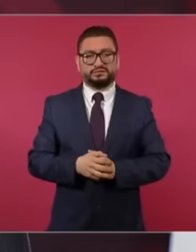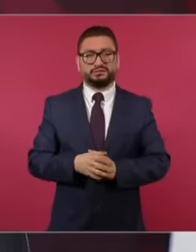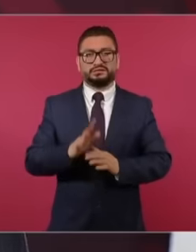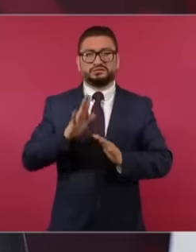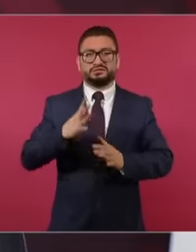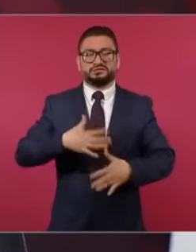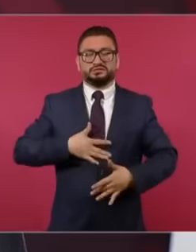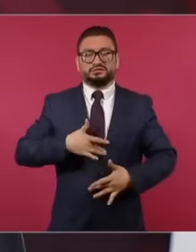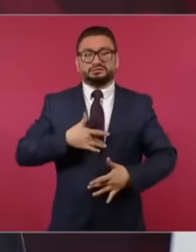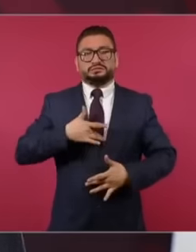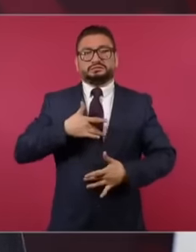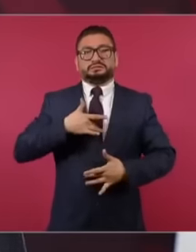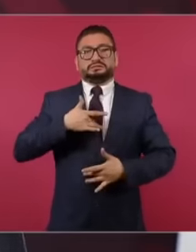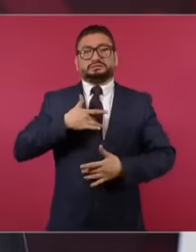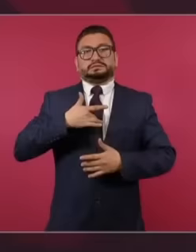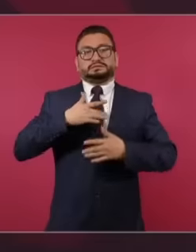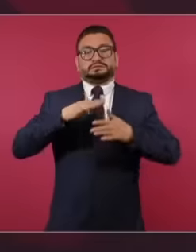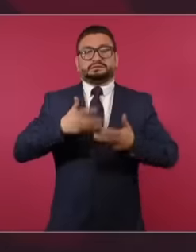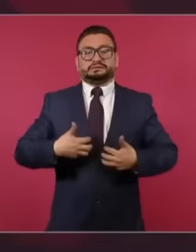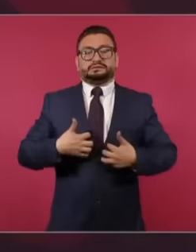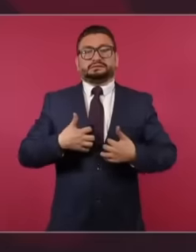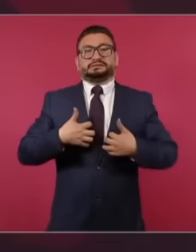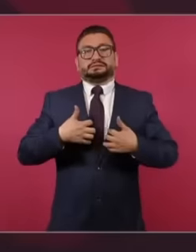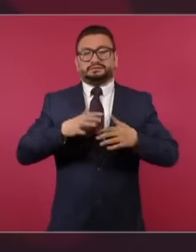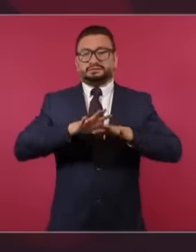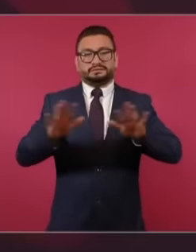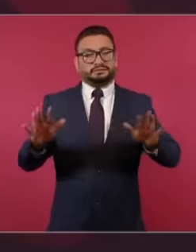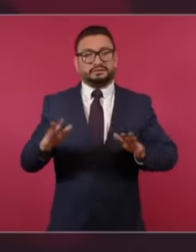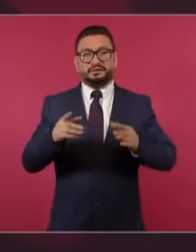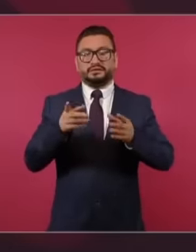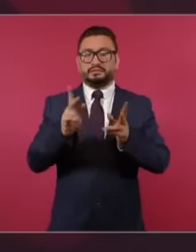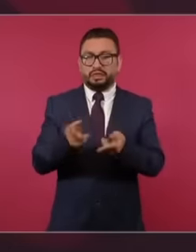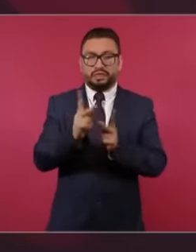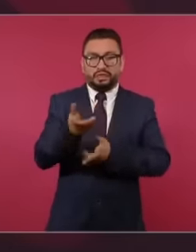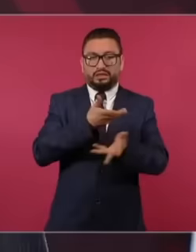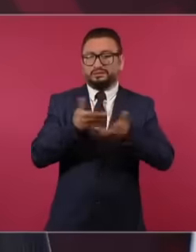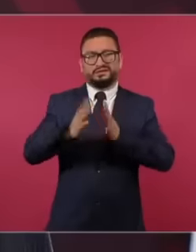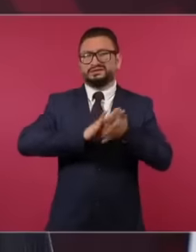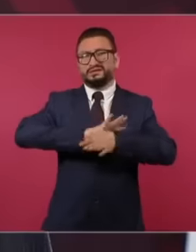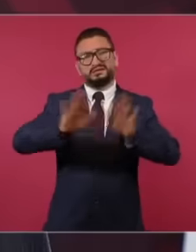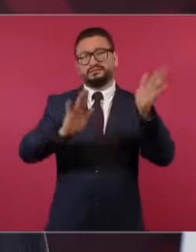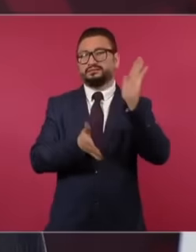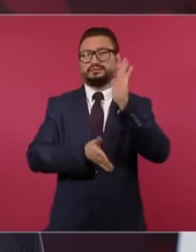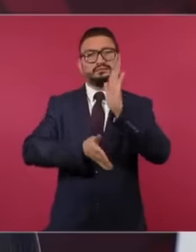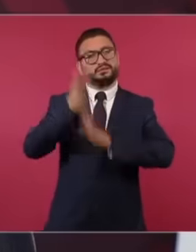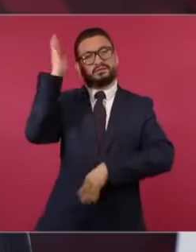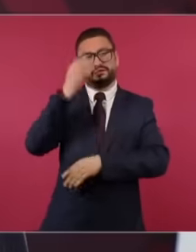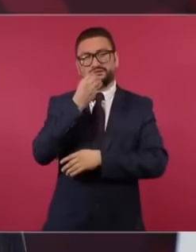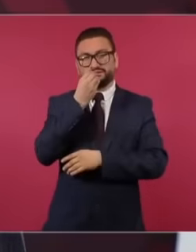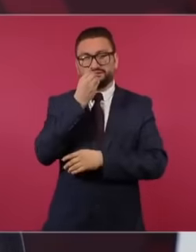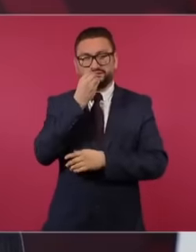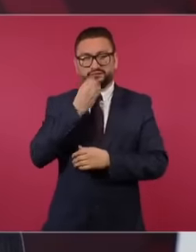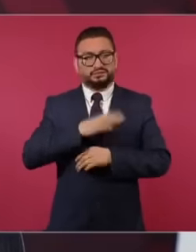the tone of this conference, this circular dialogue Let's go to breakfast Let's go to